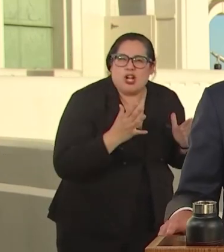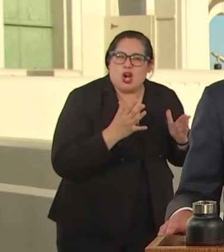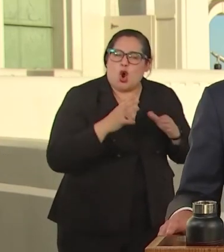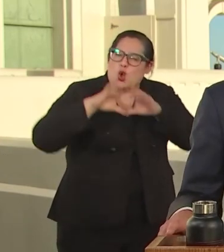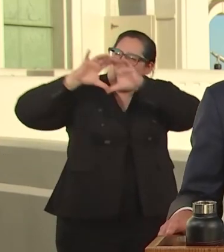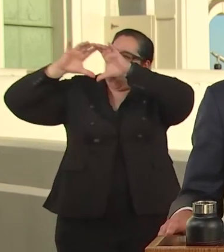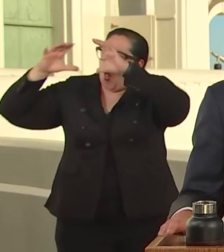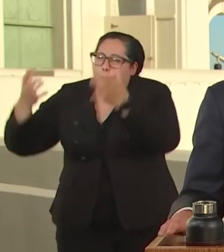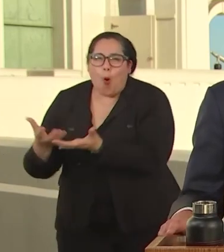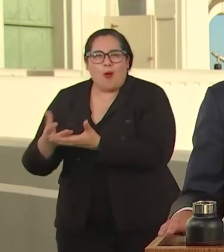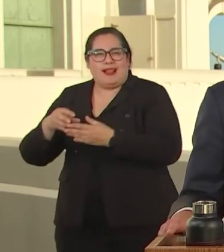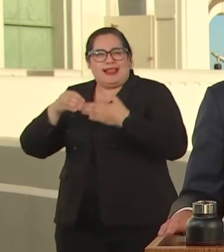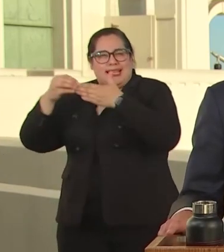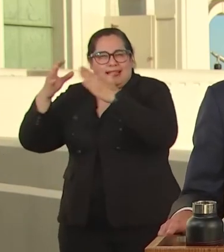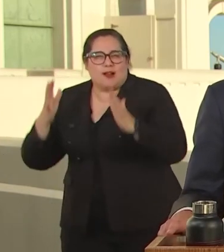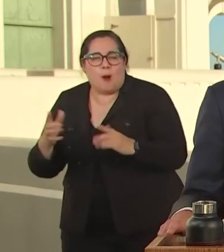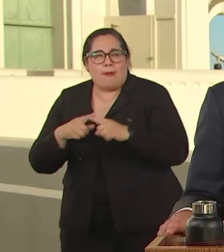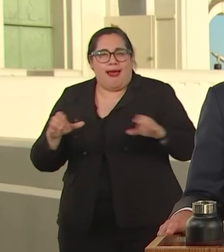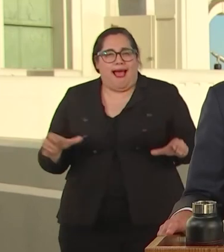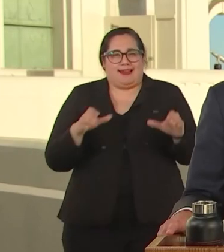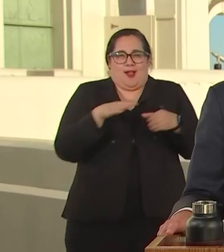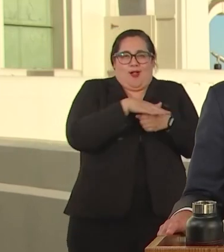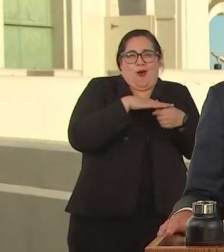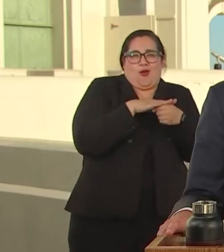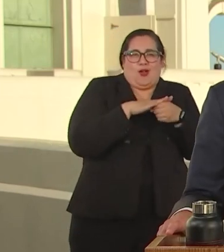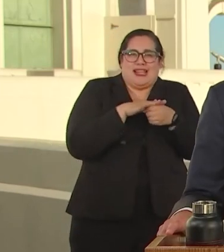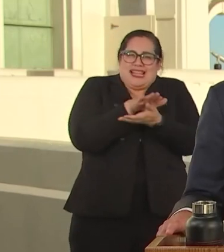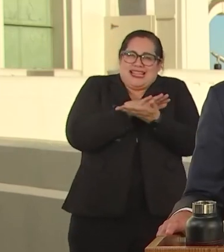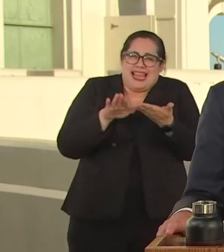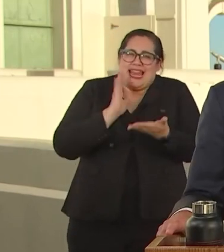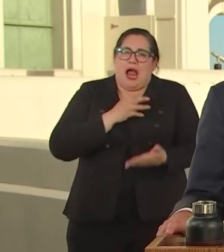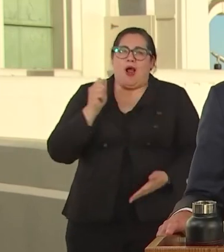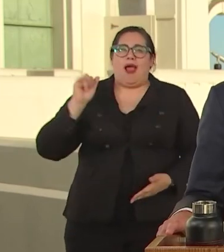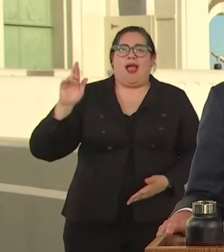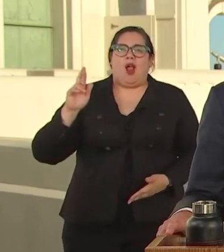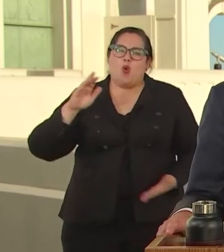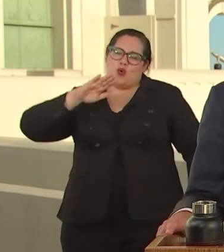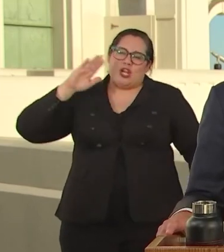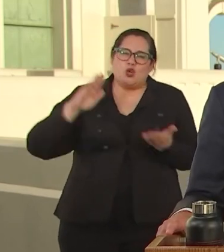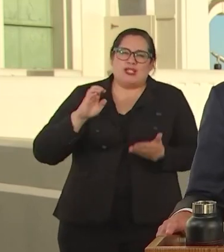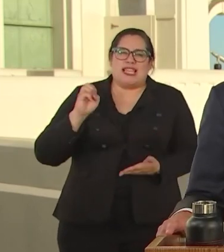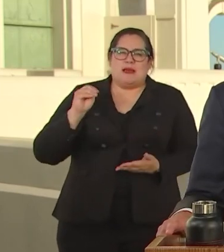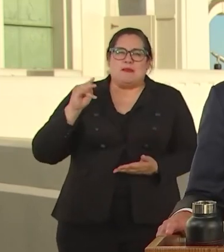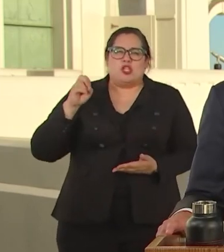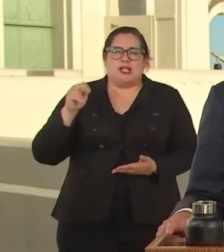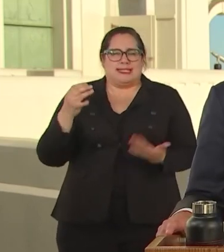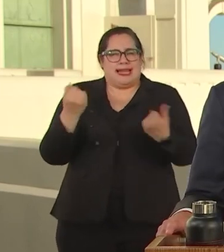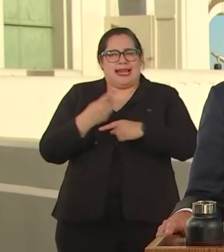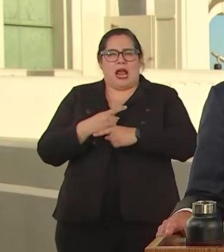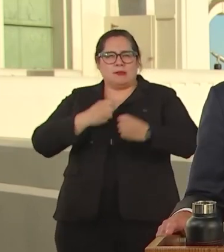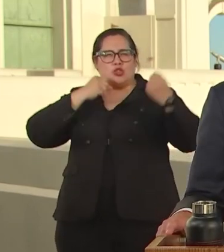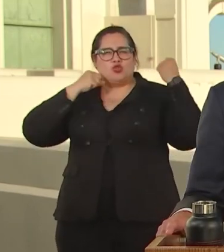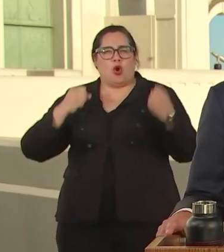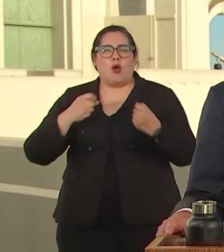SO TONIGHT, LET'S BE BOLD AND LET'S DECLARE A MORATORIUM ON NEW OIL AND DRILLING ANYWHERE